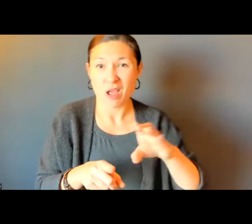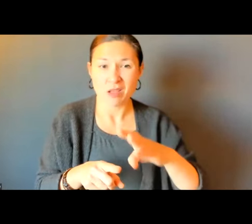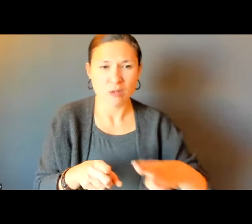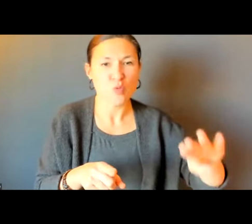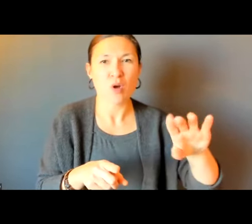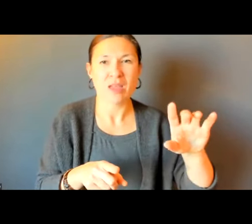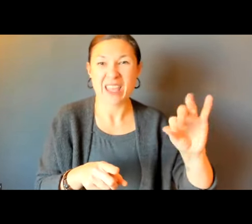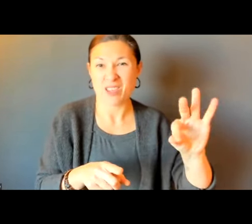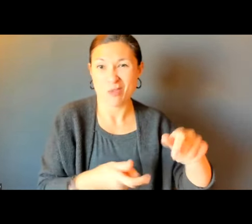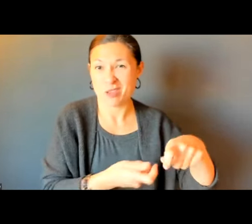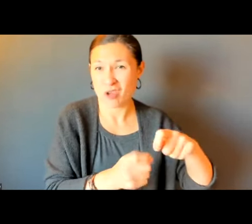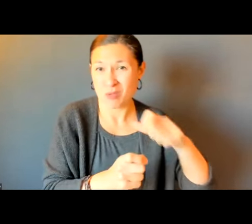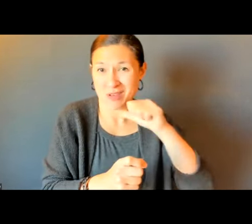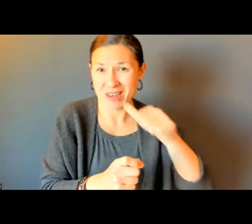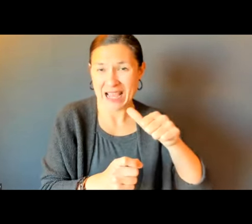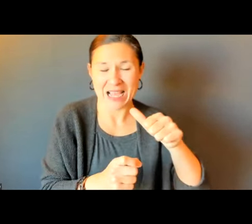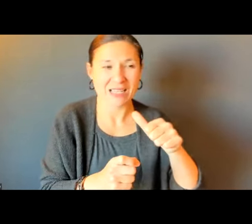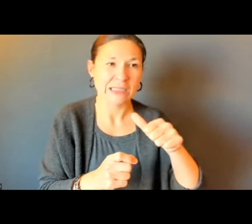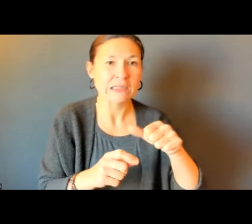DEPENDS ON THE LOCATION OF THE CURB RAMP OR THAT UNSHOVELLED